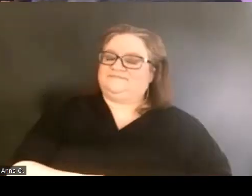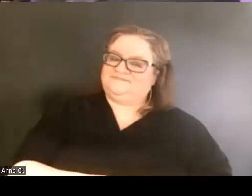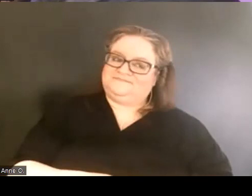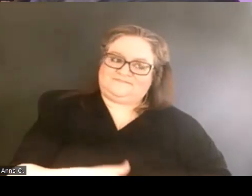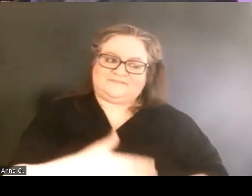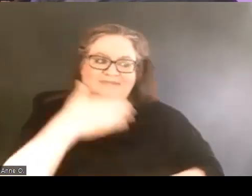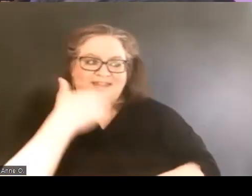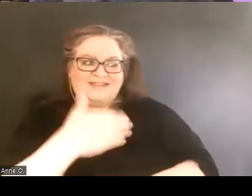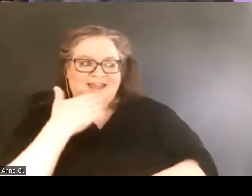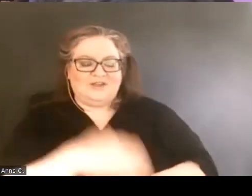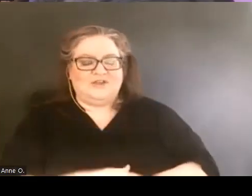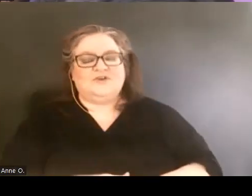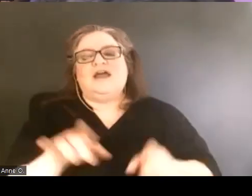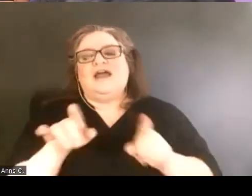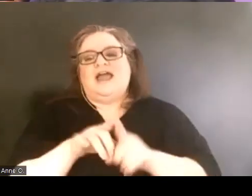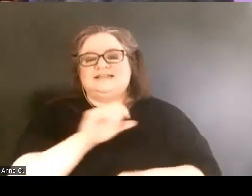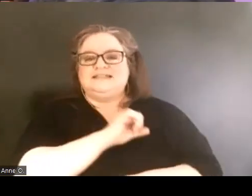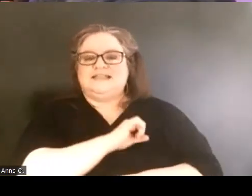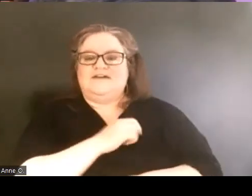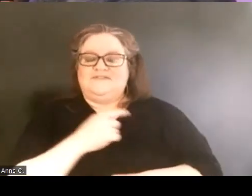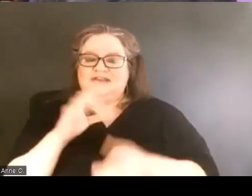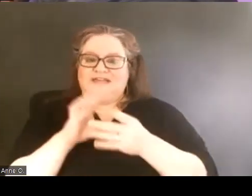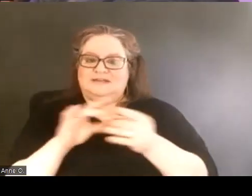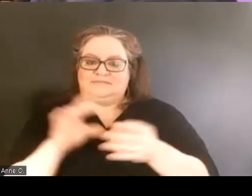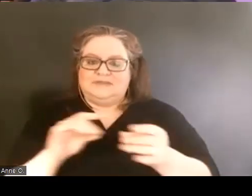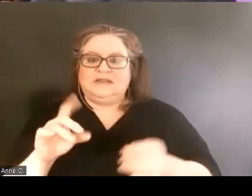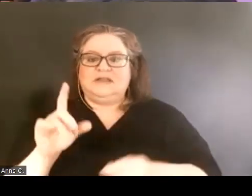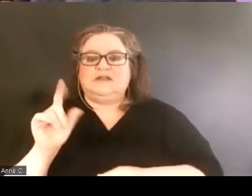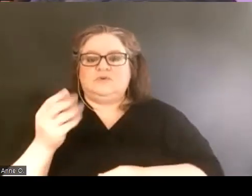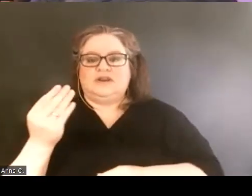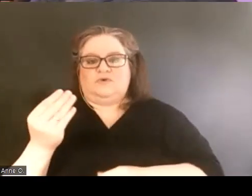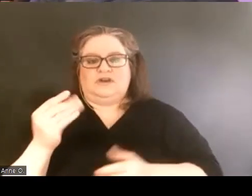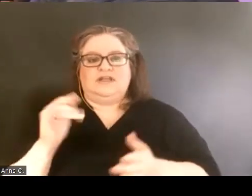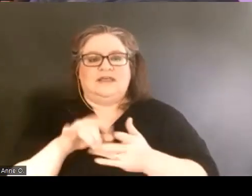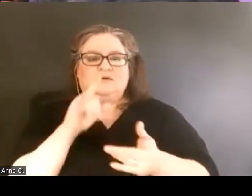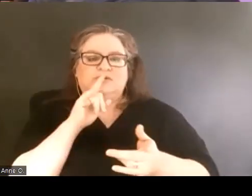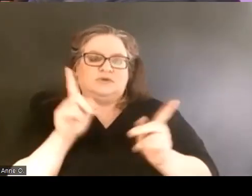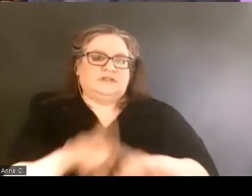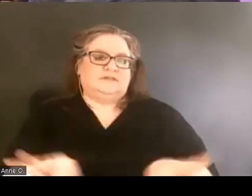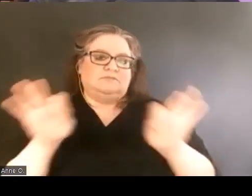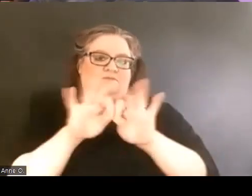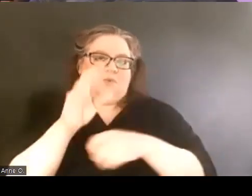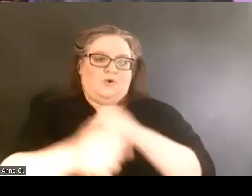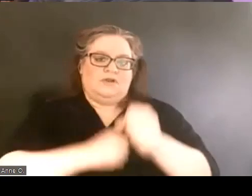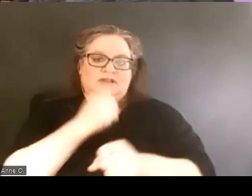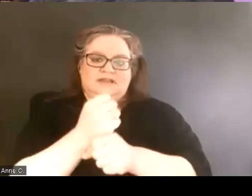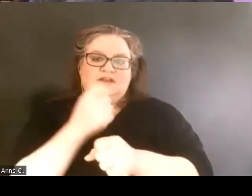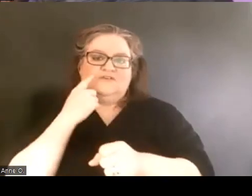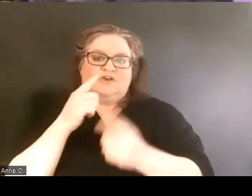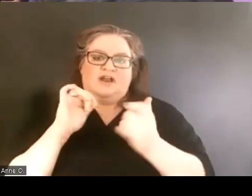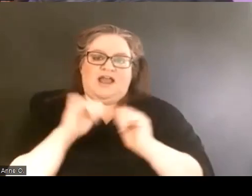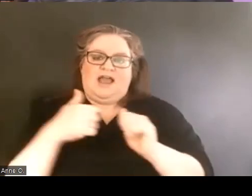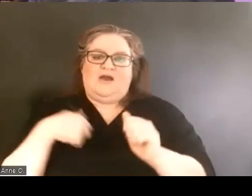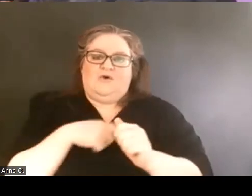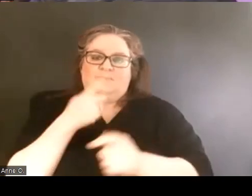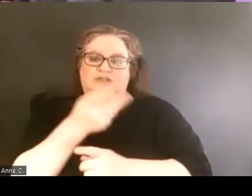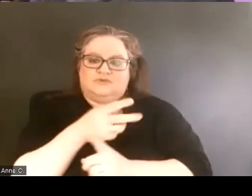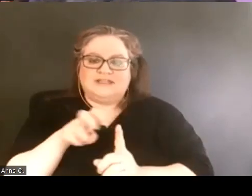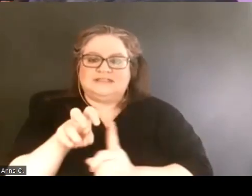So as Stephanie shared, 2014 was a really big year in terms of how we transitioned to support